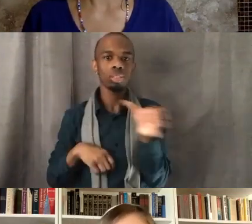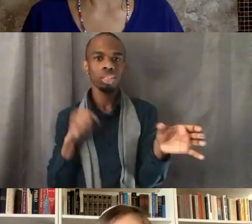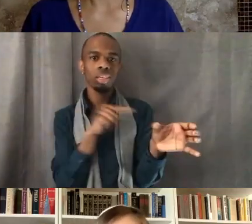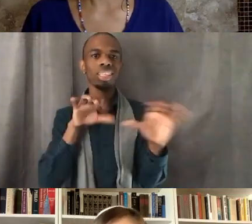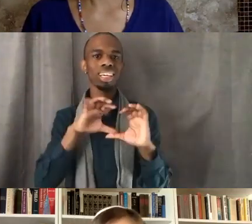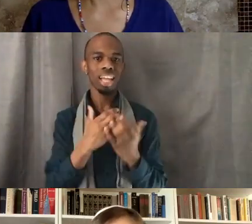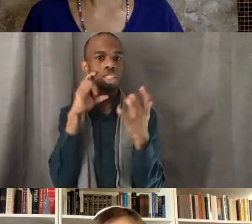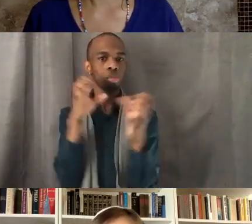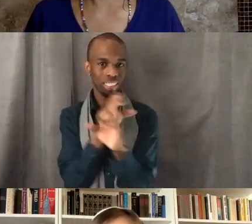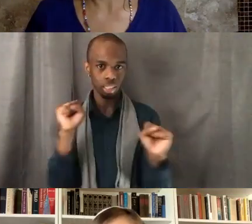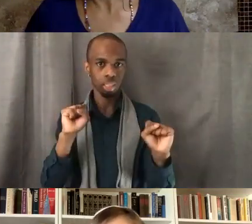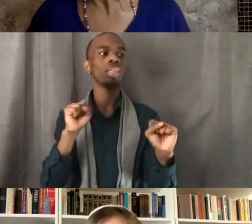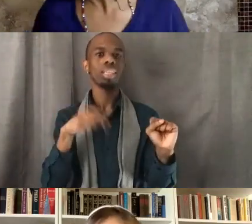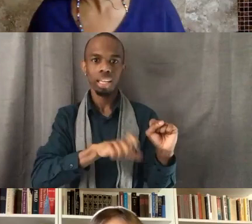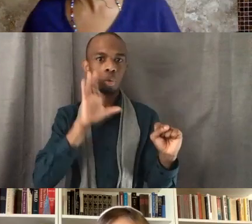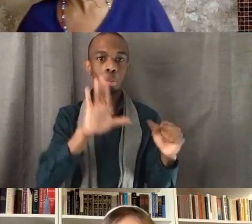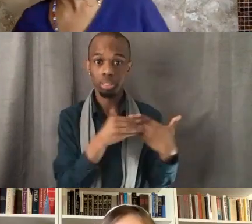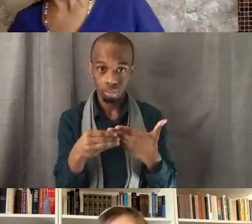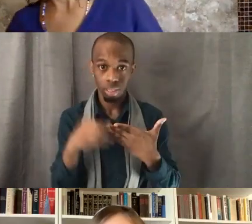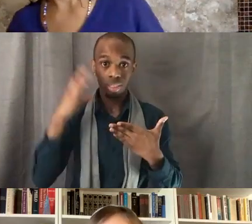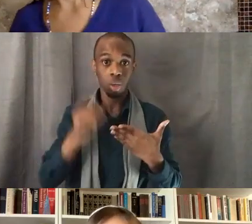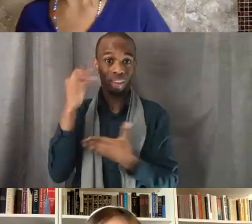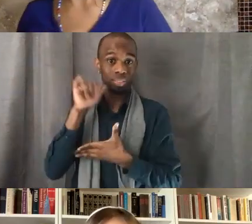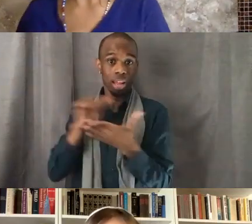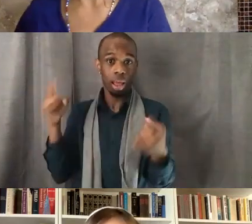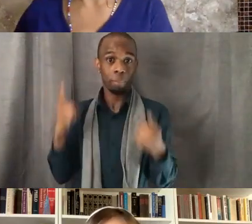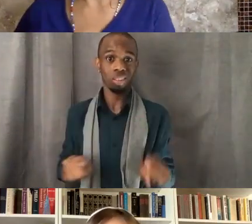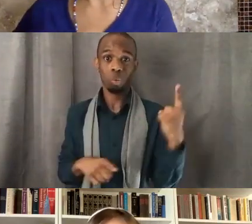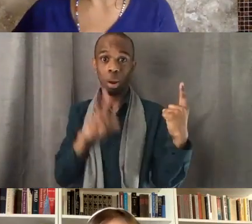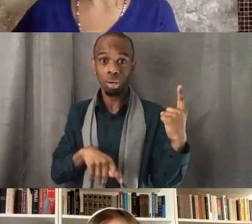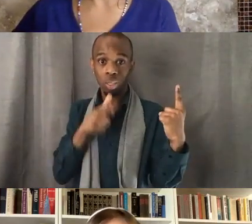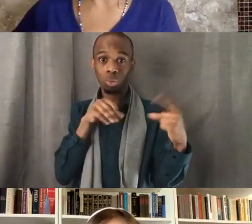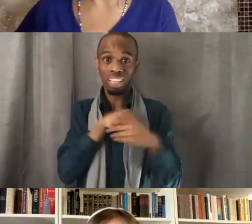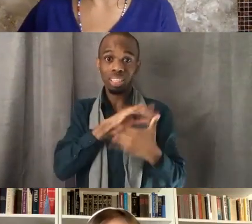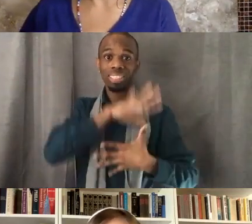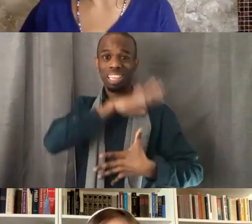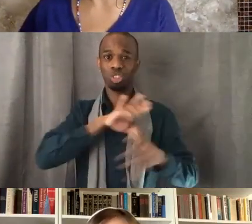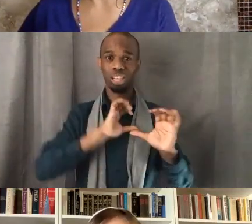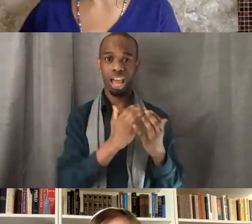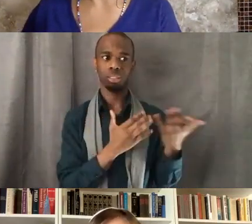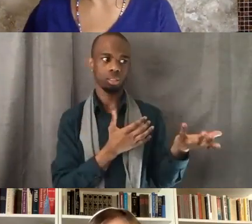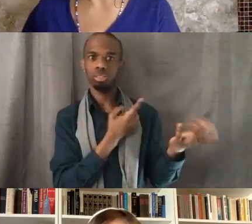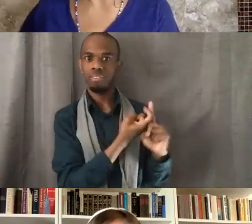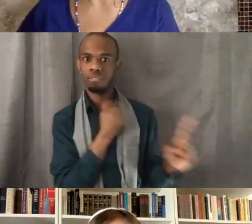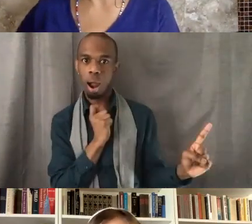Well, if that would've happened the one person who is in the senior class who is from the tribe